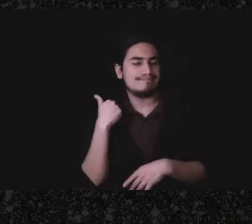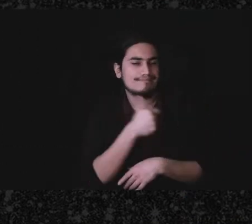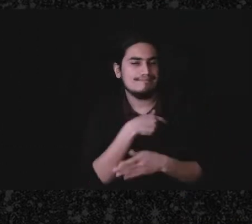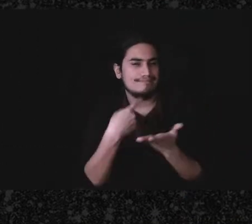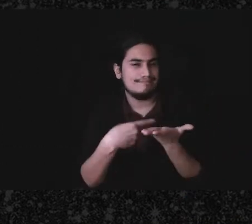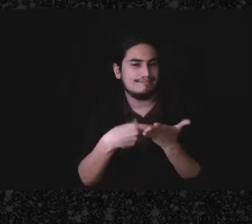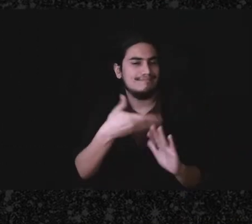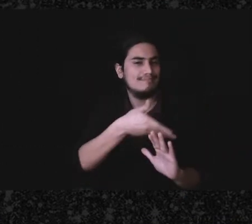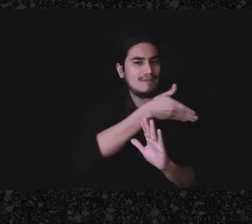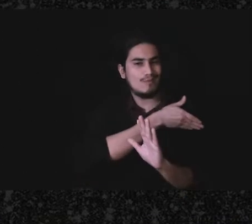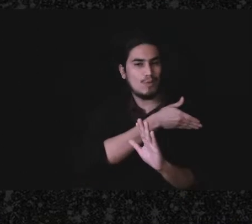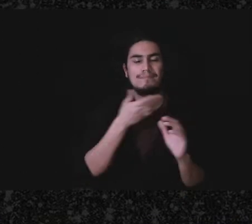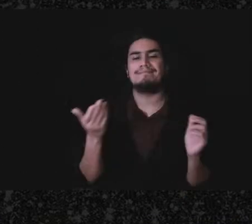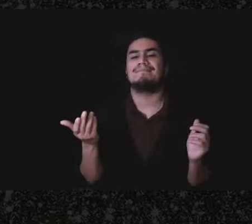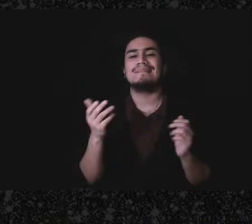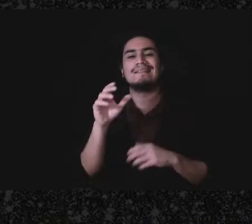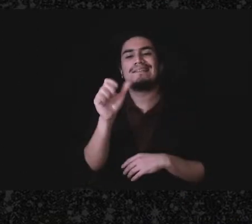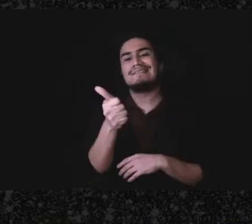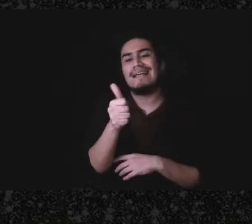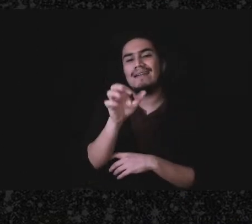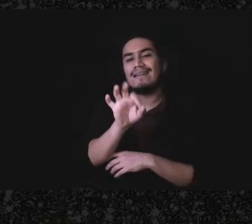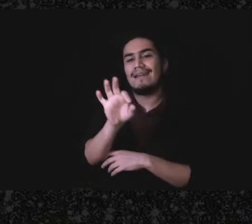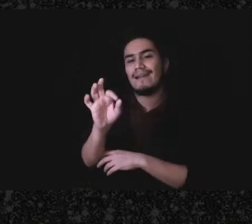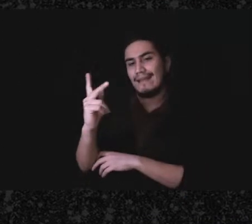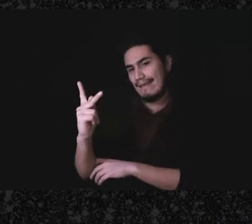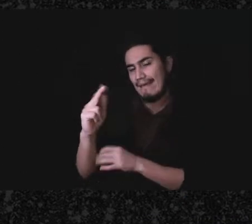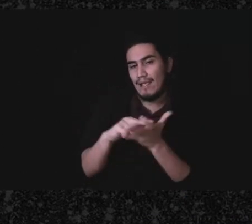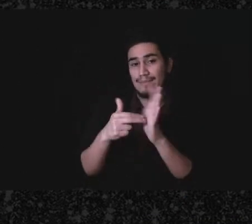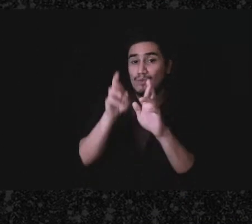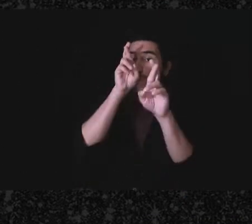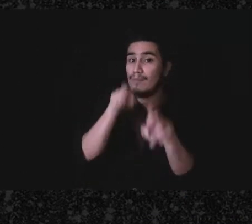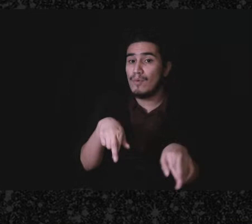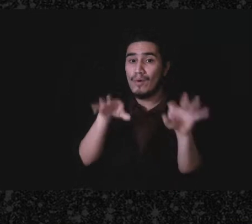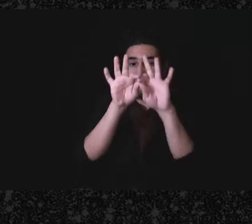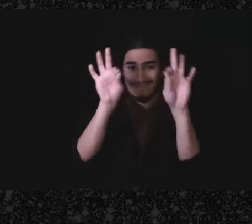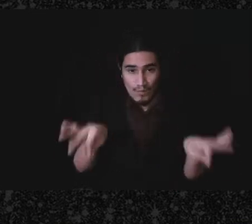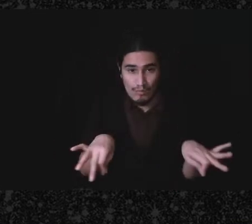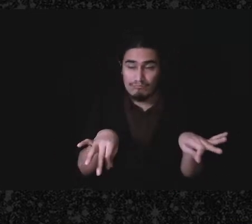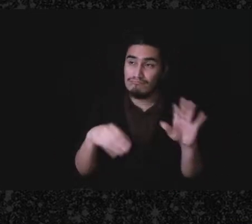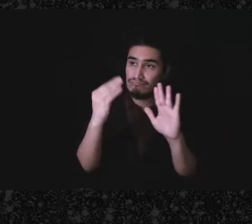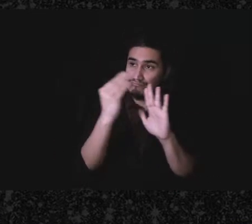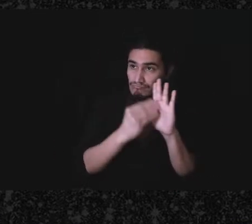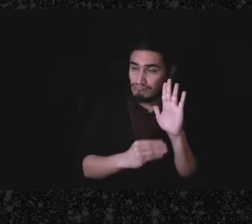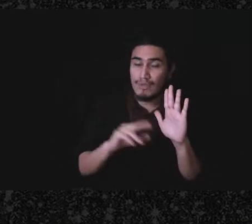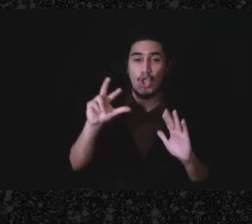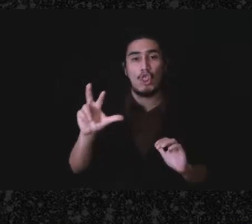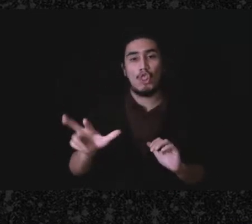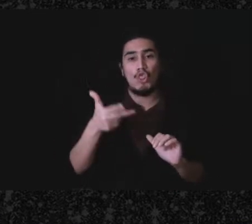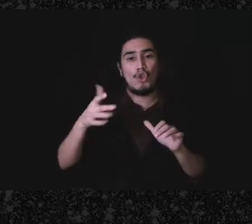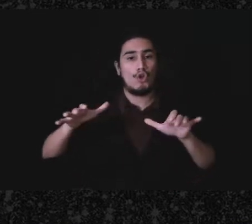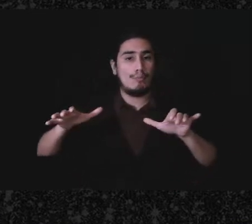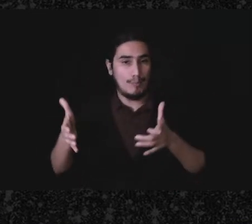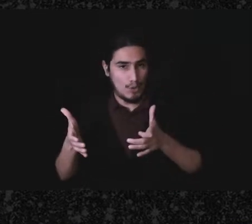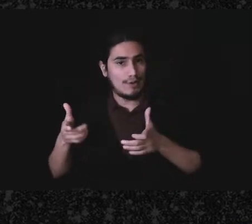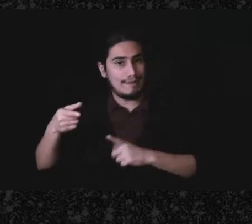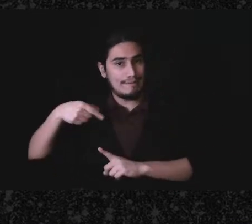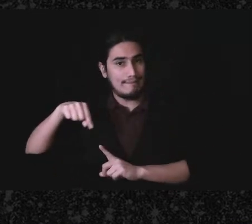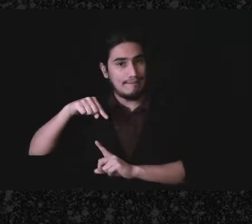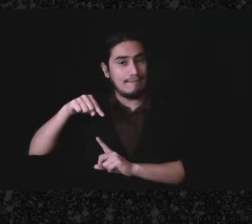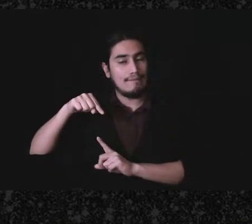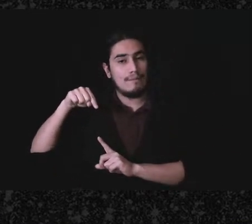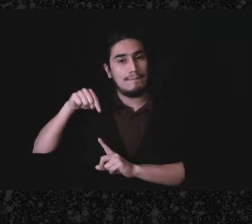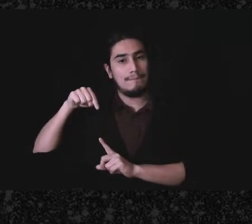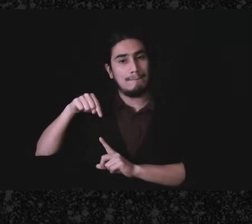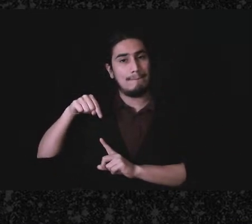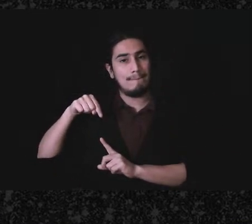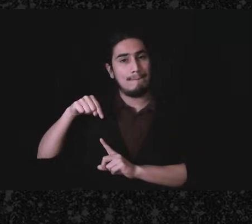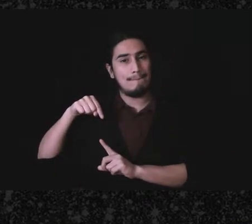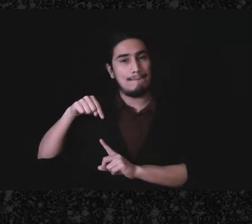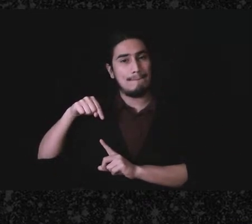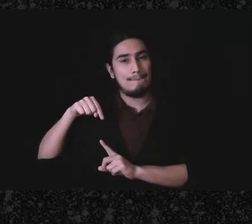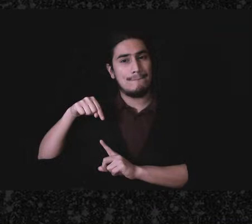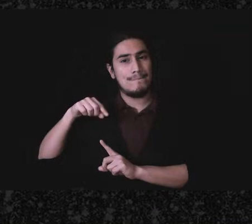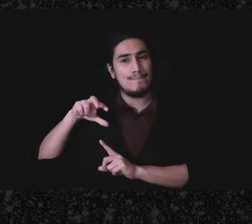earlier, a 1099-k is a reporting form that these third-party-the third-party processors have to